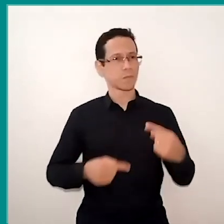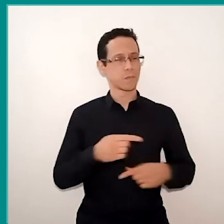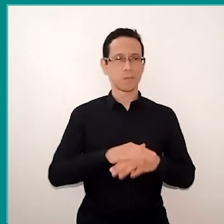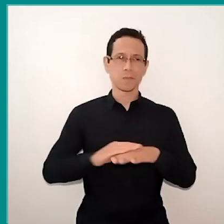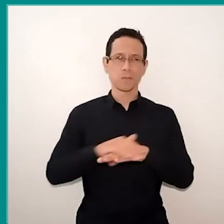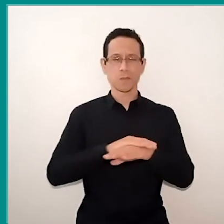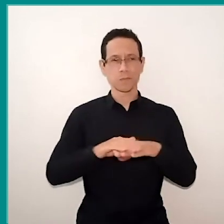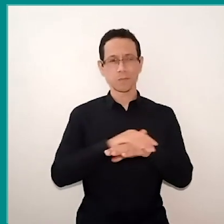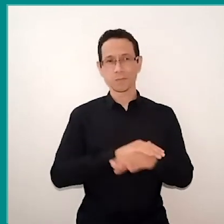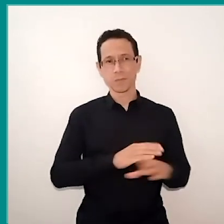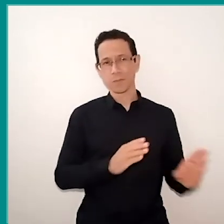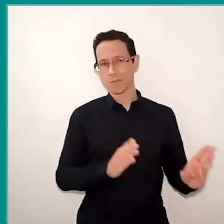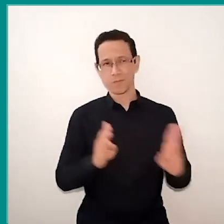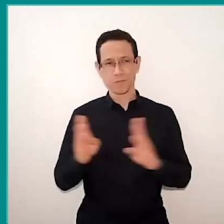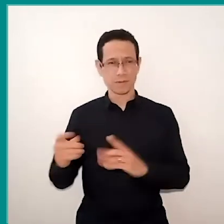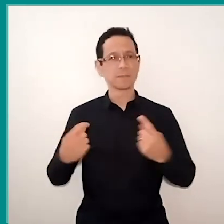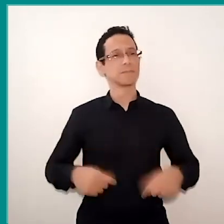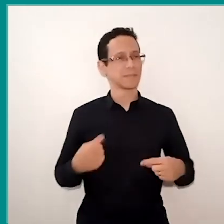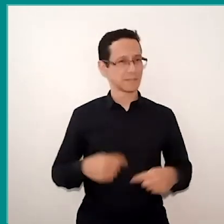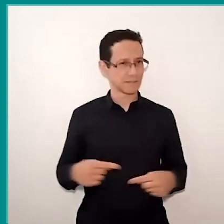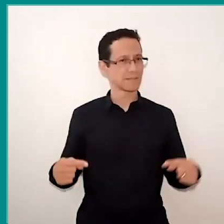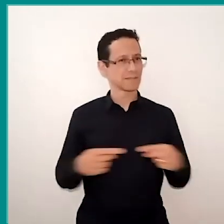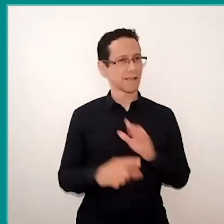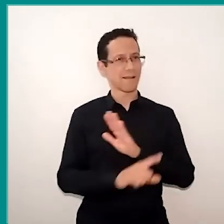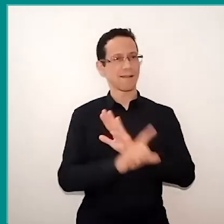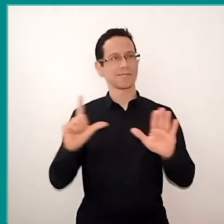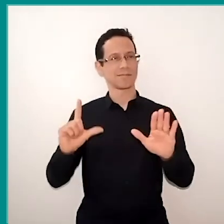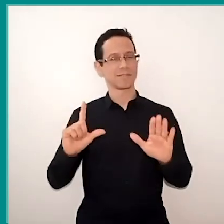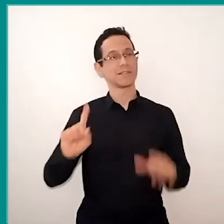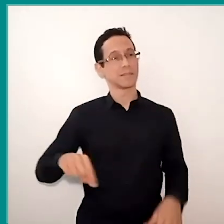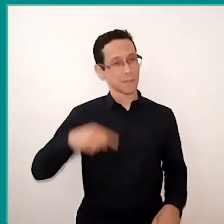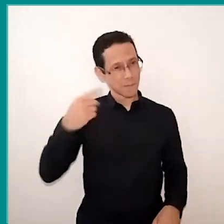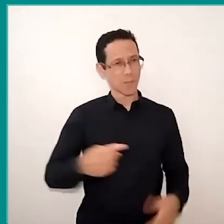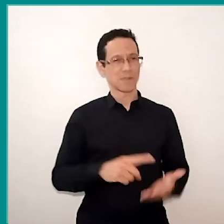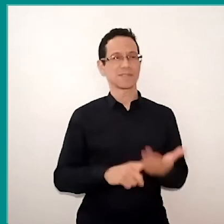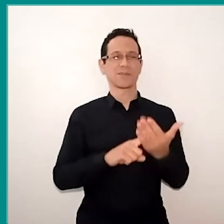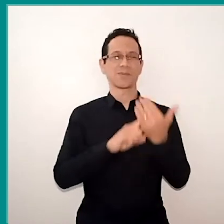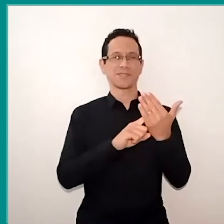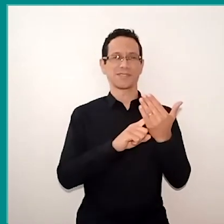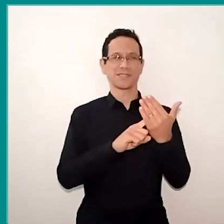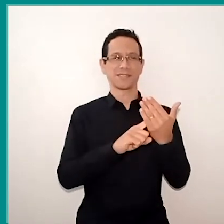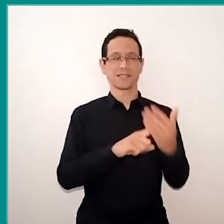but this flow, it needs exist before technology, we don't need to tow the pedagogy in technology,